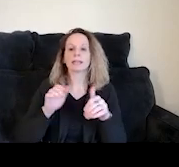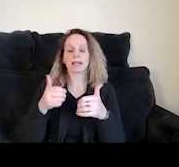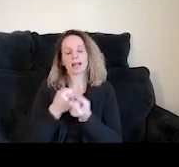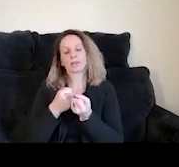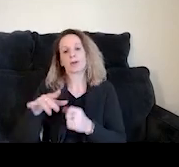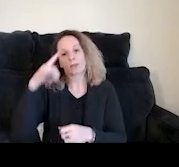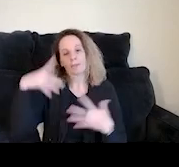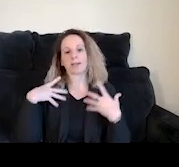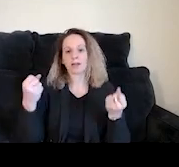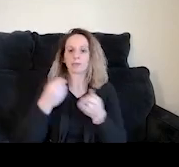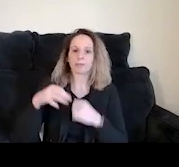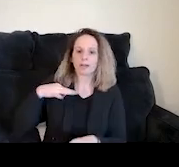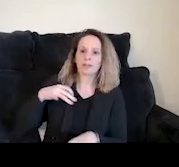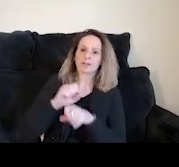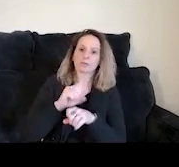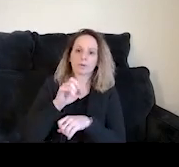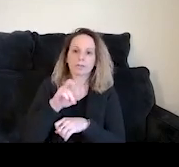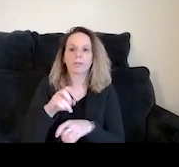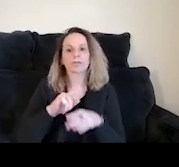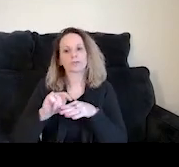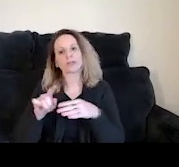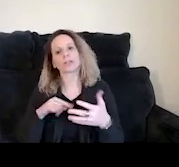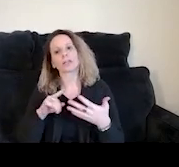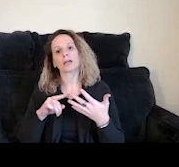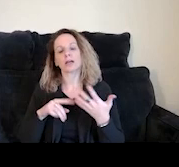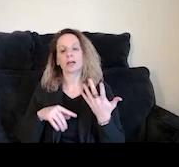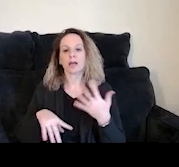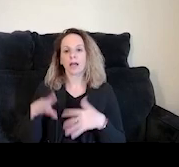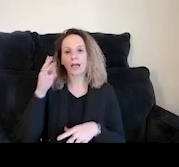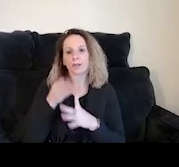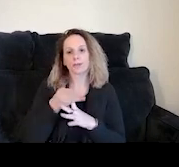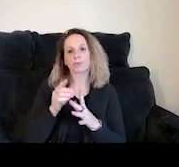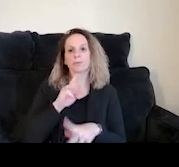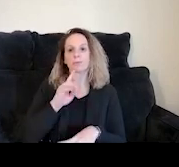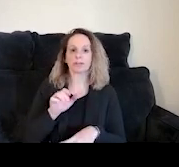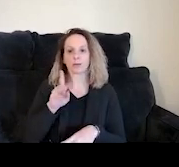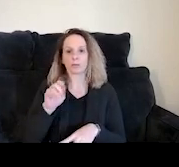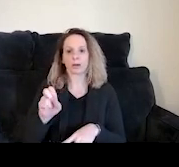through benefits, through workforce trainings, and through really wellness initiatives at our organization